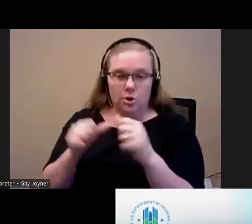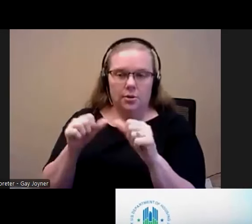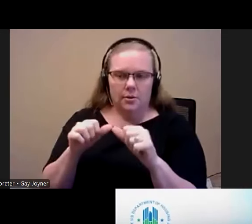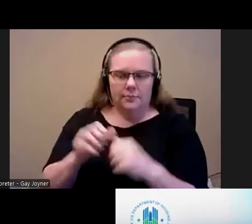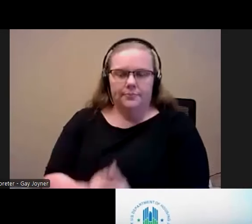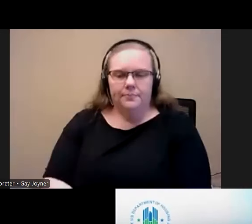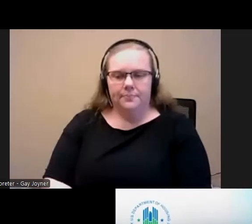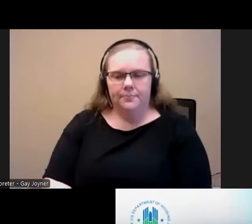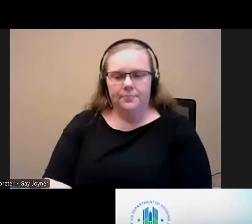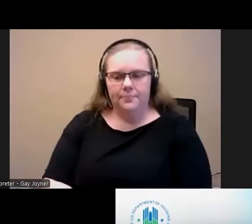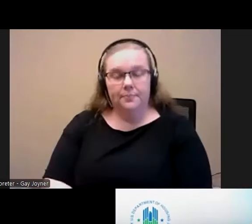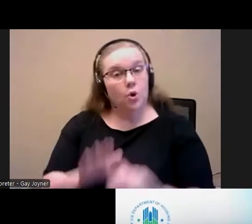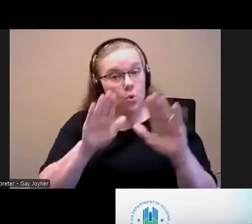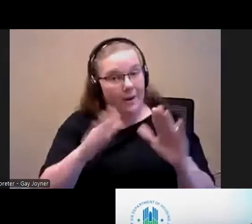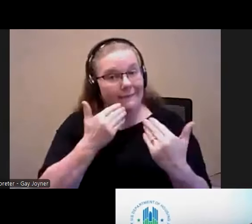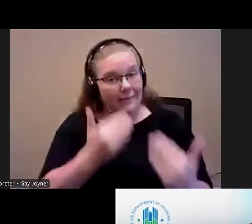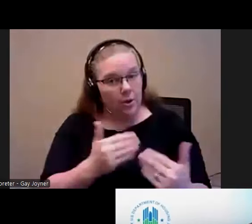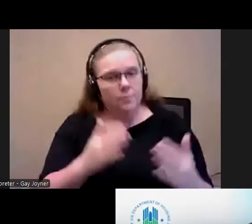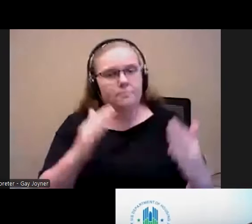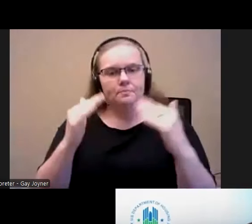Thank you. Do